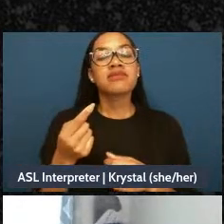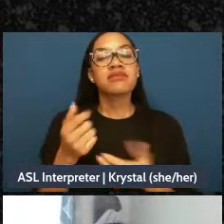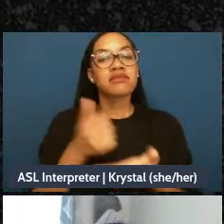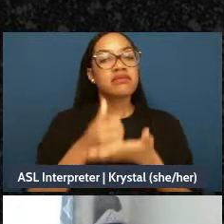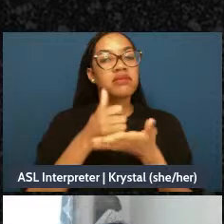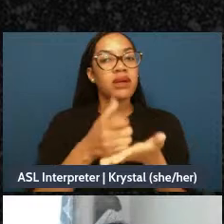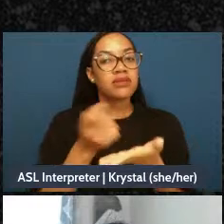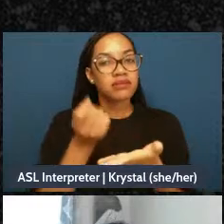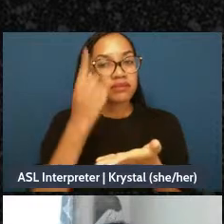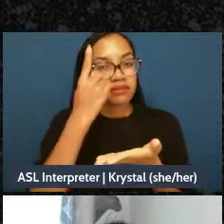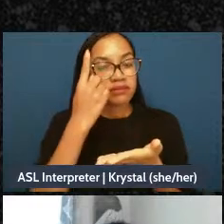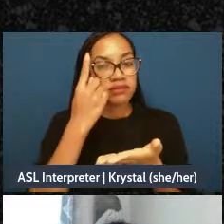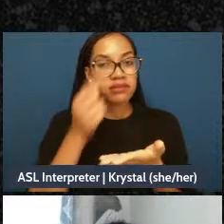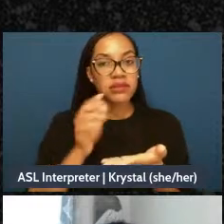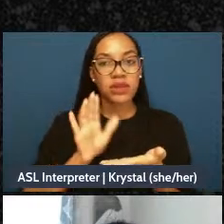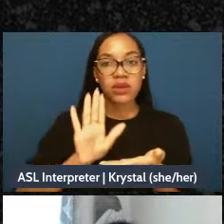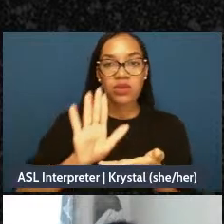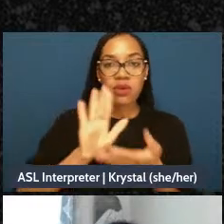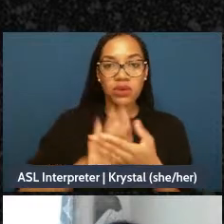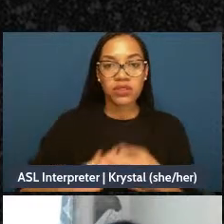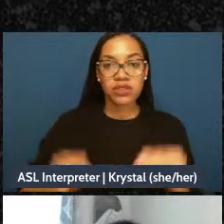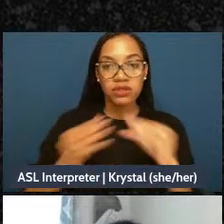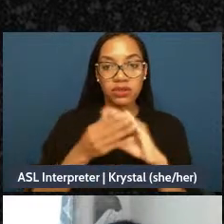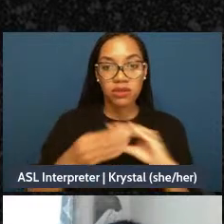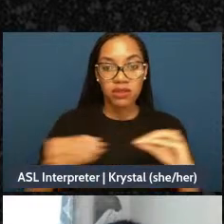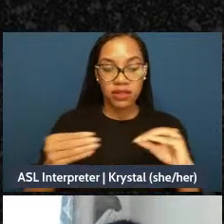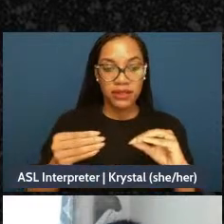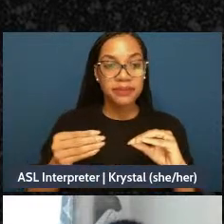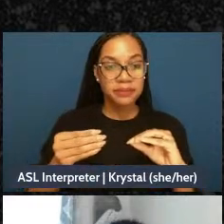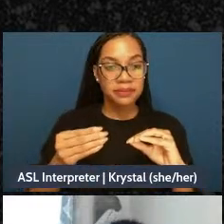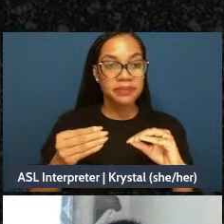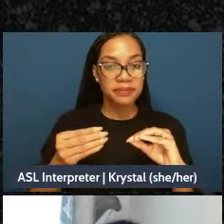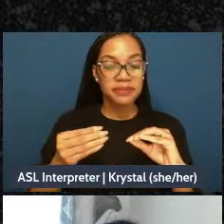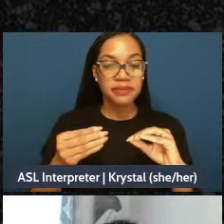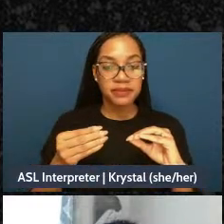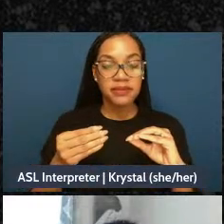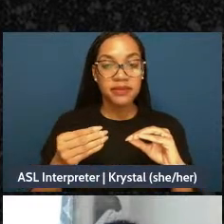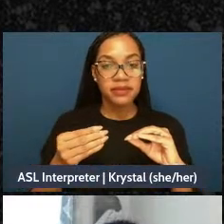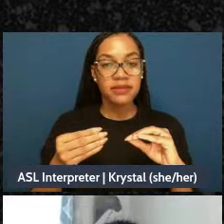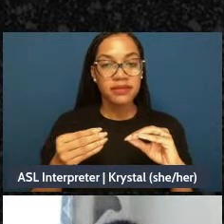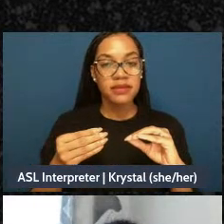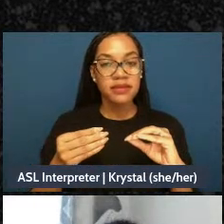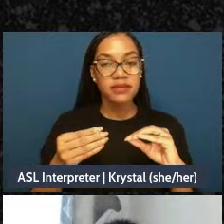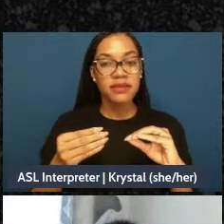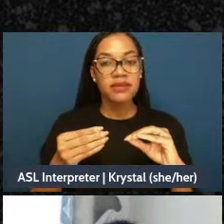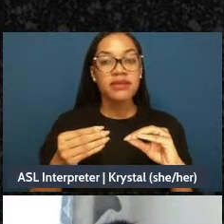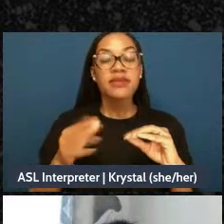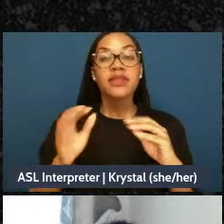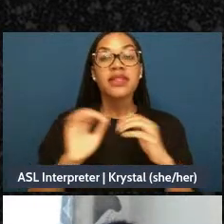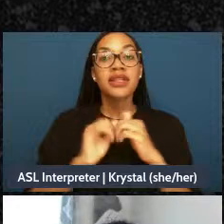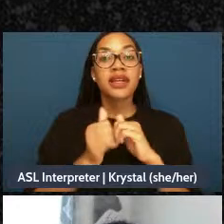the stories that you were given. How the labels that were given to you, who gave them to you,